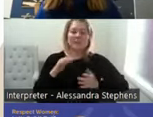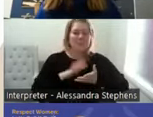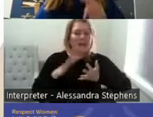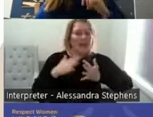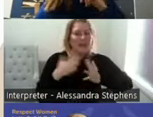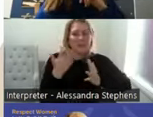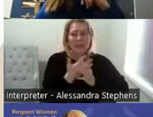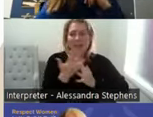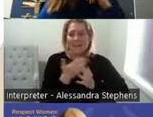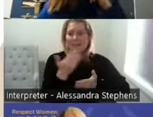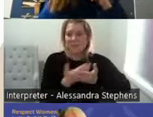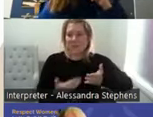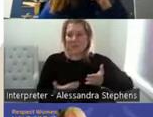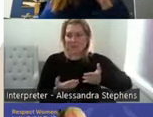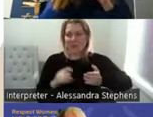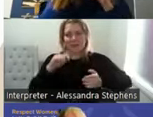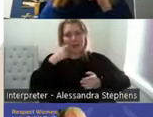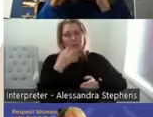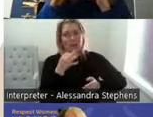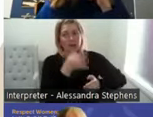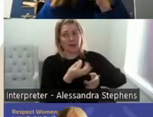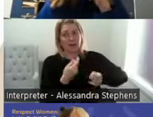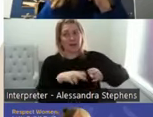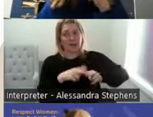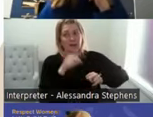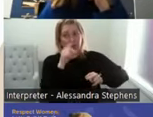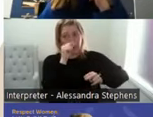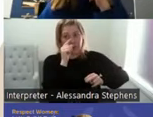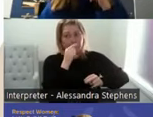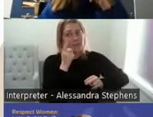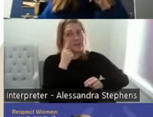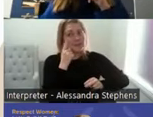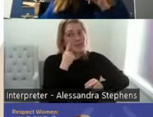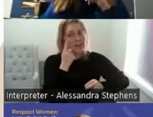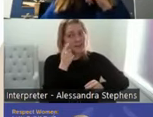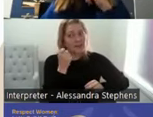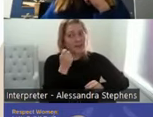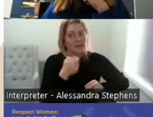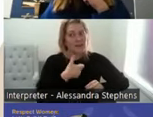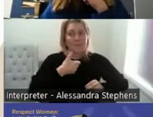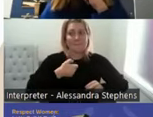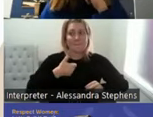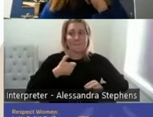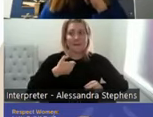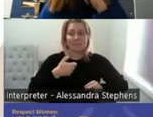I will ask if possible to see if you can find a pen and a pencil if you've got one in your table